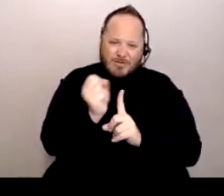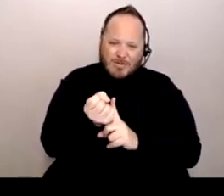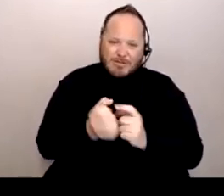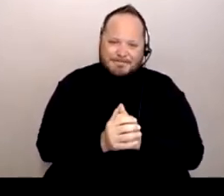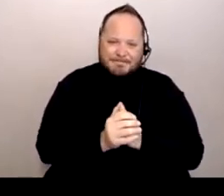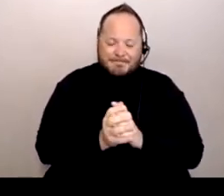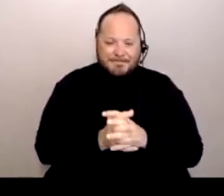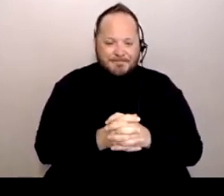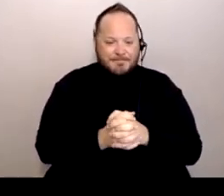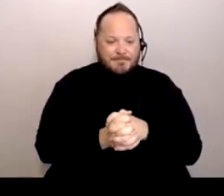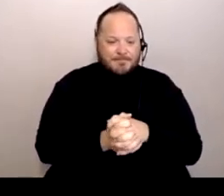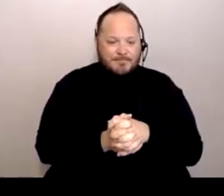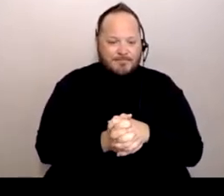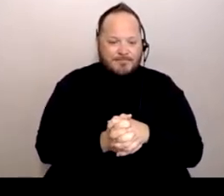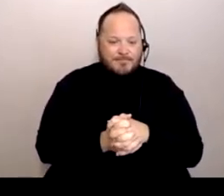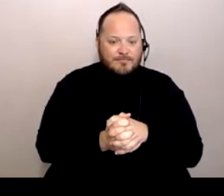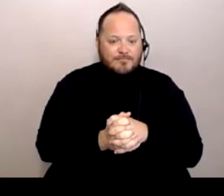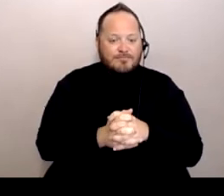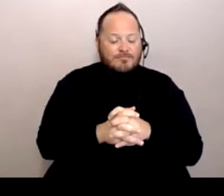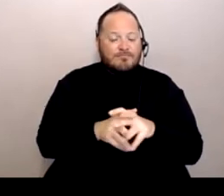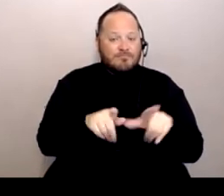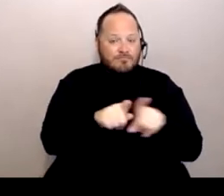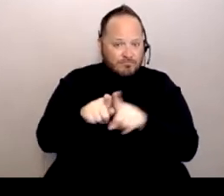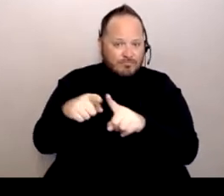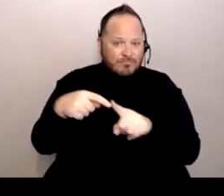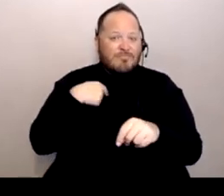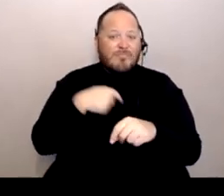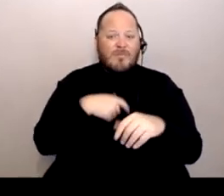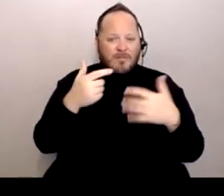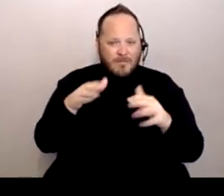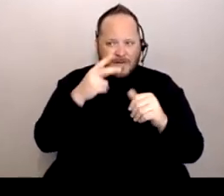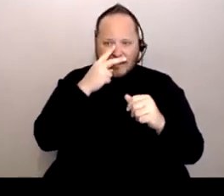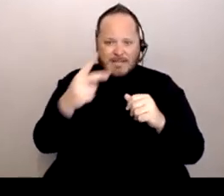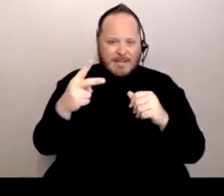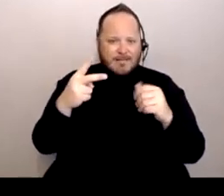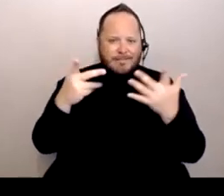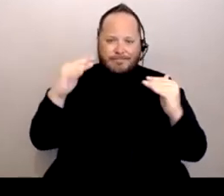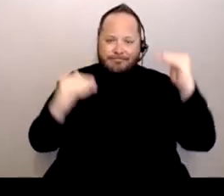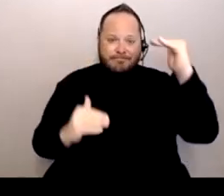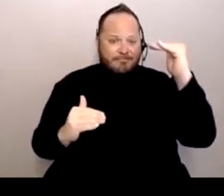But also just the inequities in services like medical care, education,